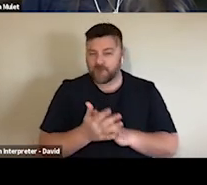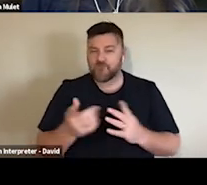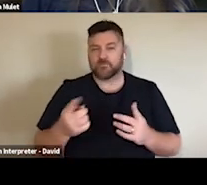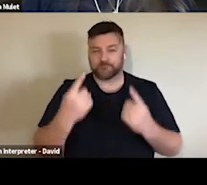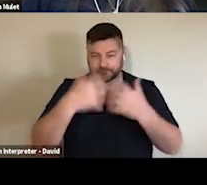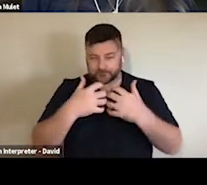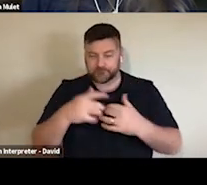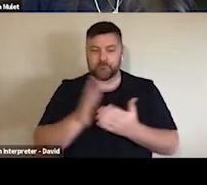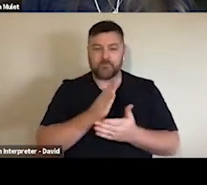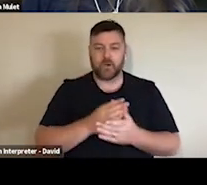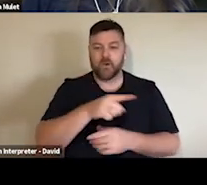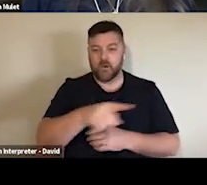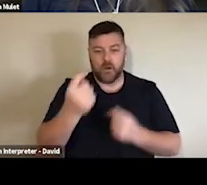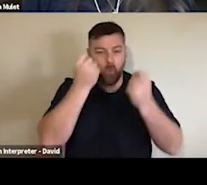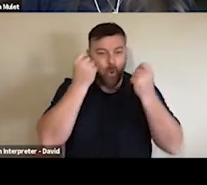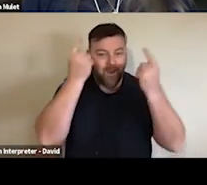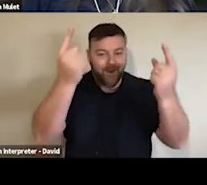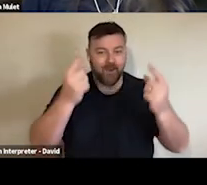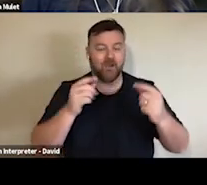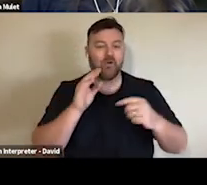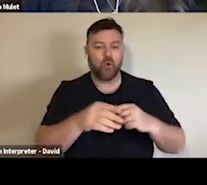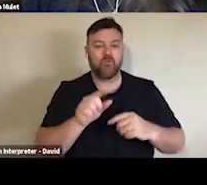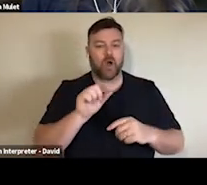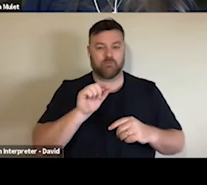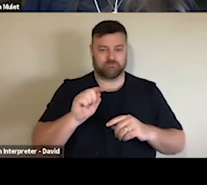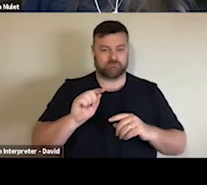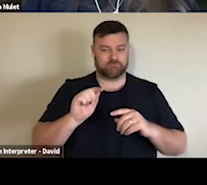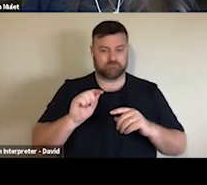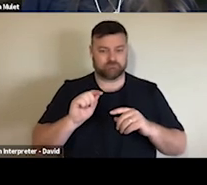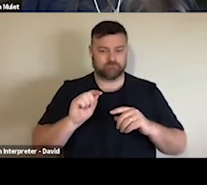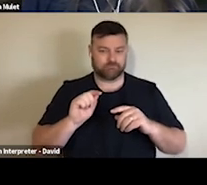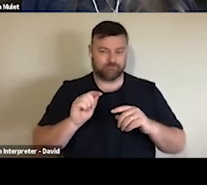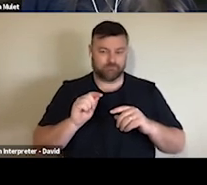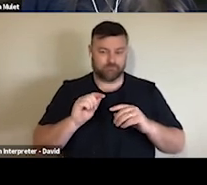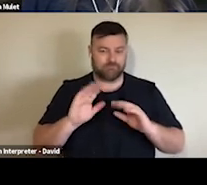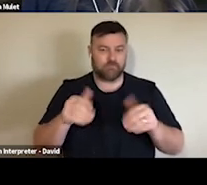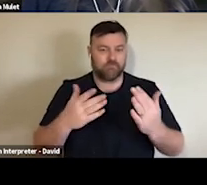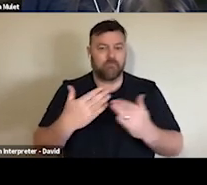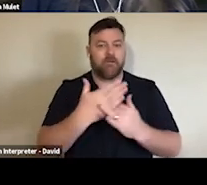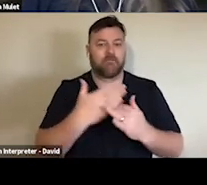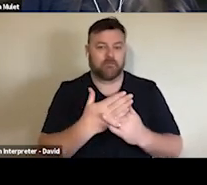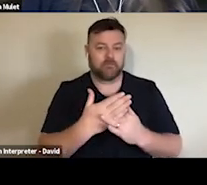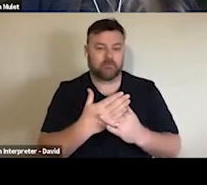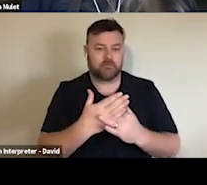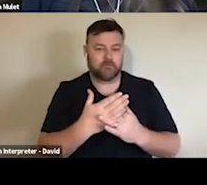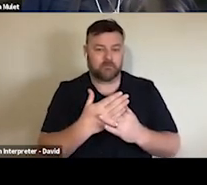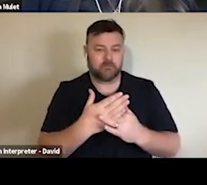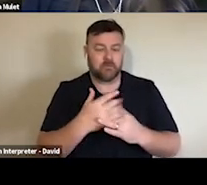cancellations and kind of how what the effect of those are in terms of audience confidence